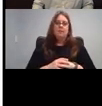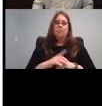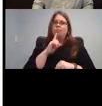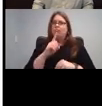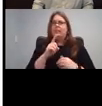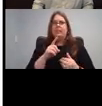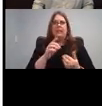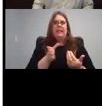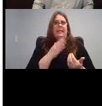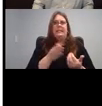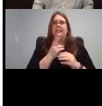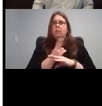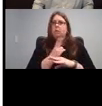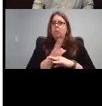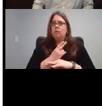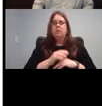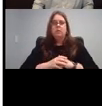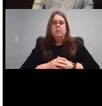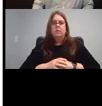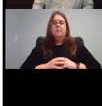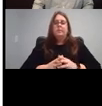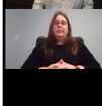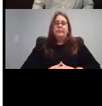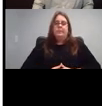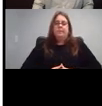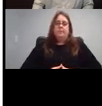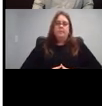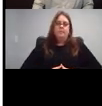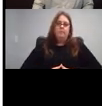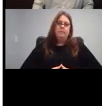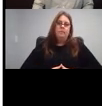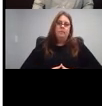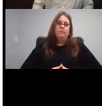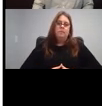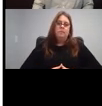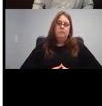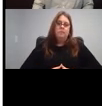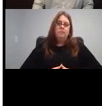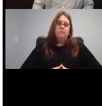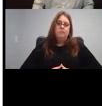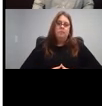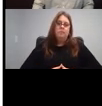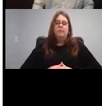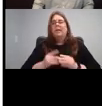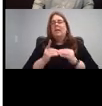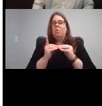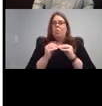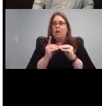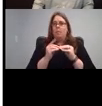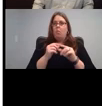All right, I'm going To do one more on this page, and then I'll move through them a little bit faster.